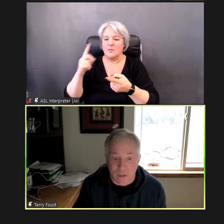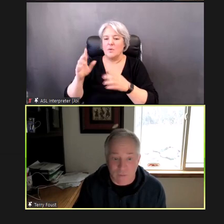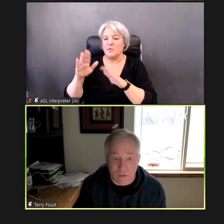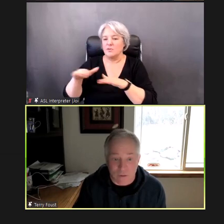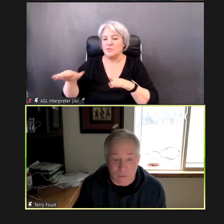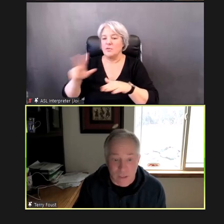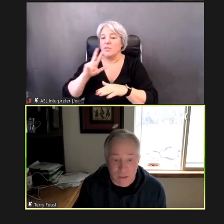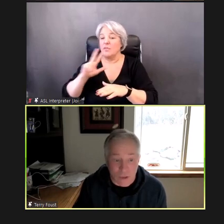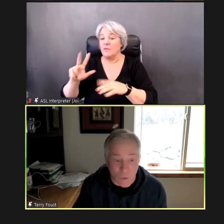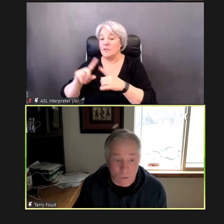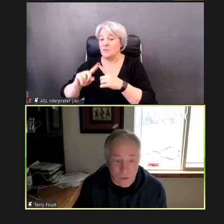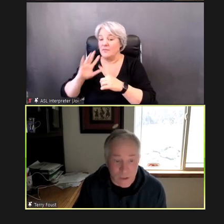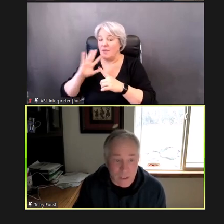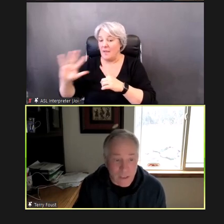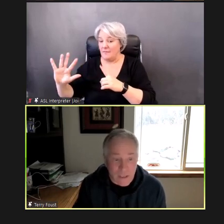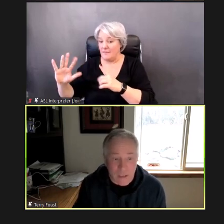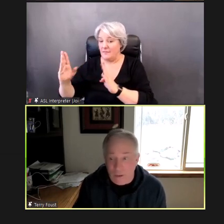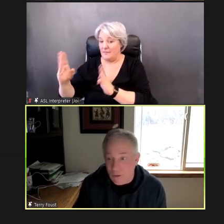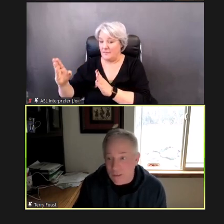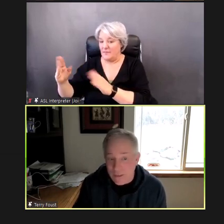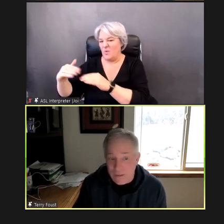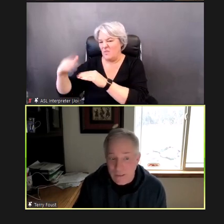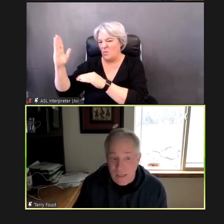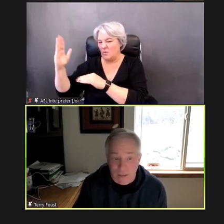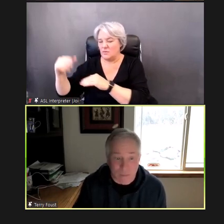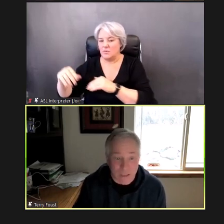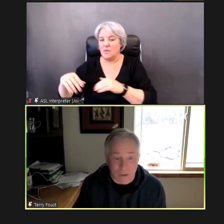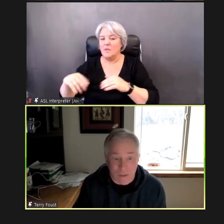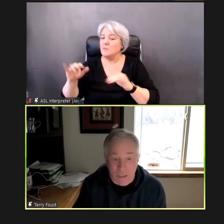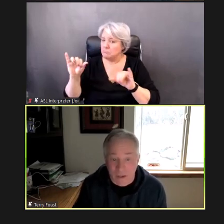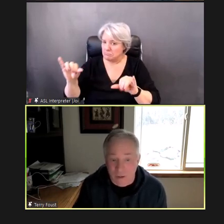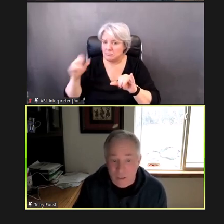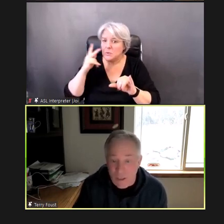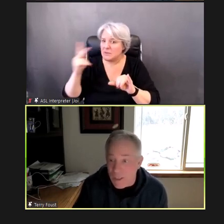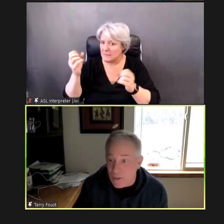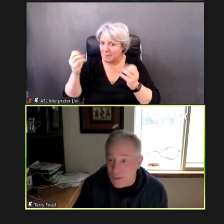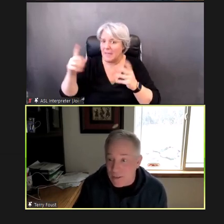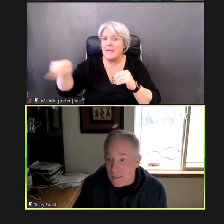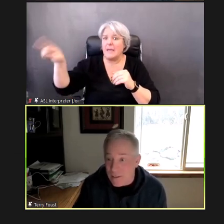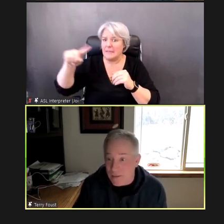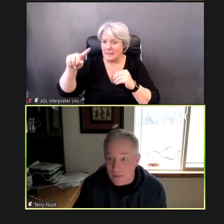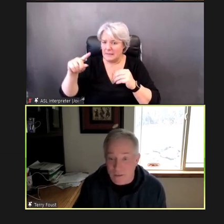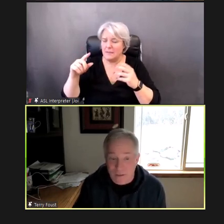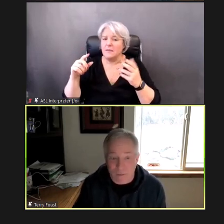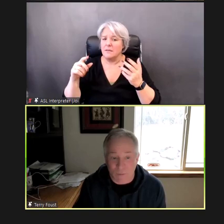and, you'll still see that in many early care and education settings,